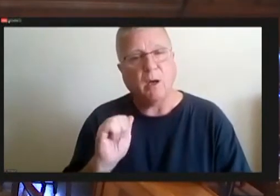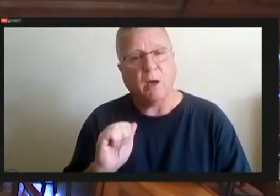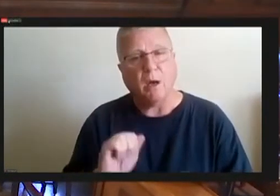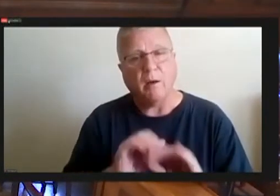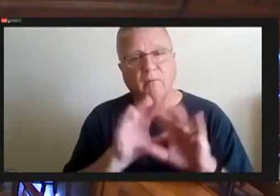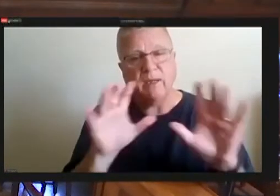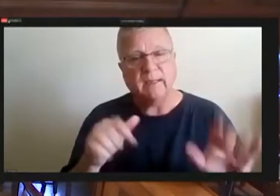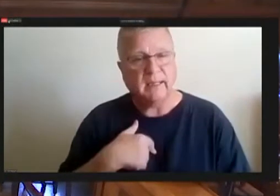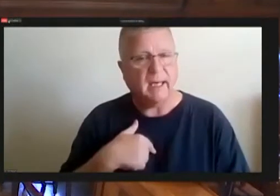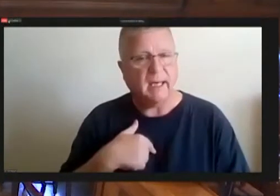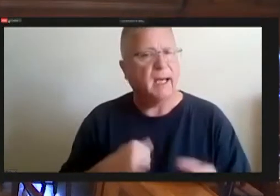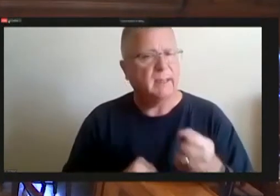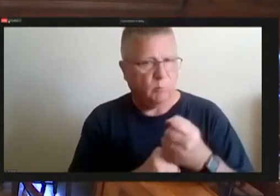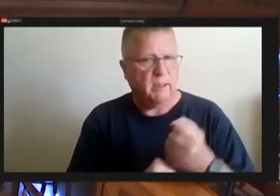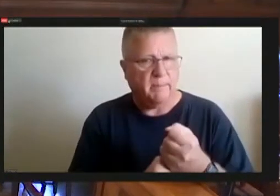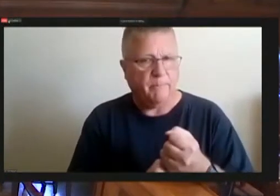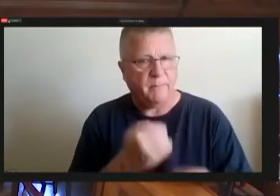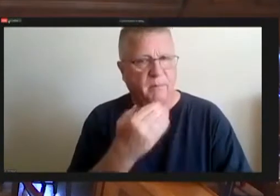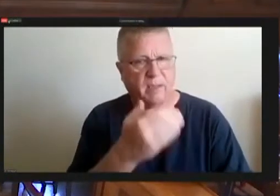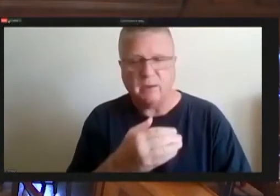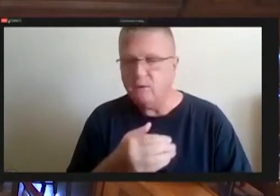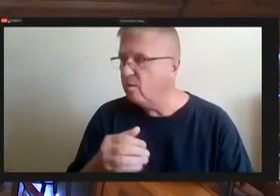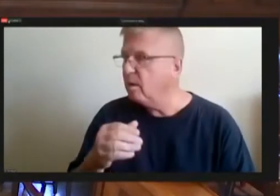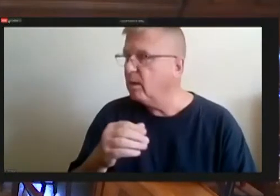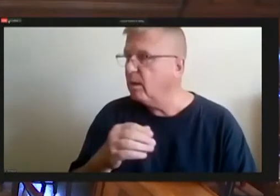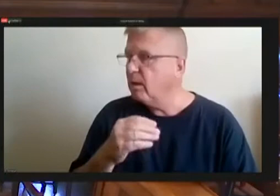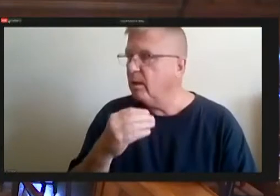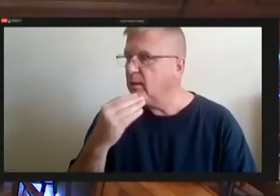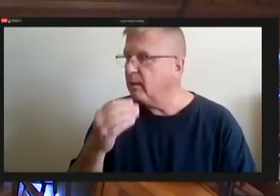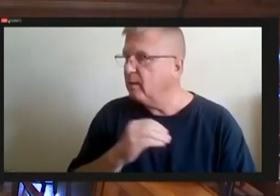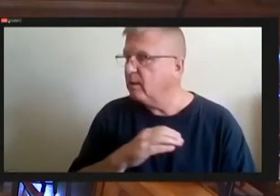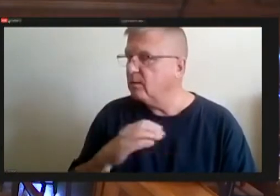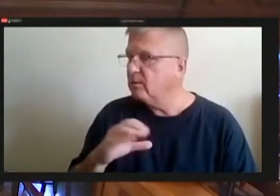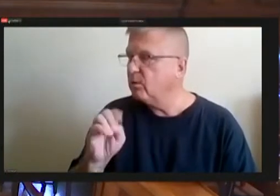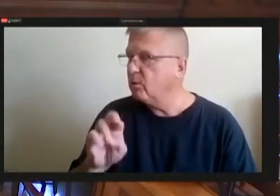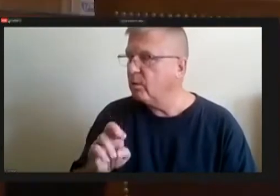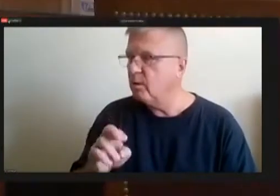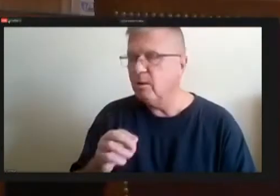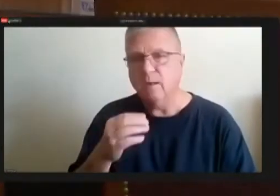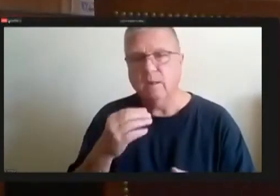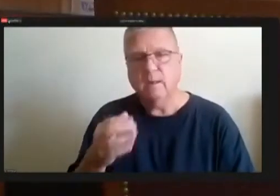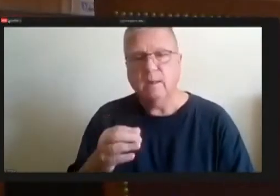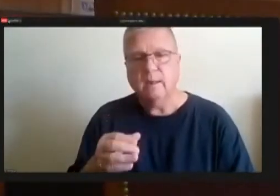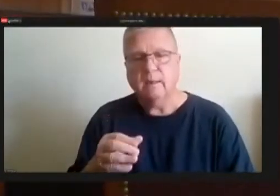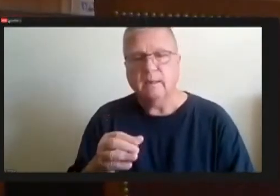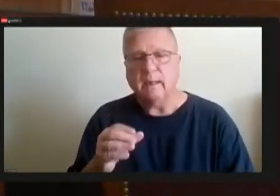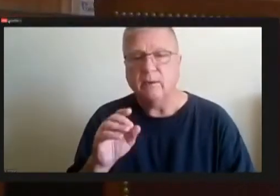Thank you, Councilman O'Connor comes from Concord and comes from Burgess. Yep. Thank you.